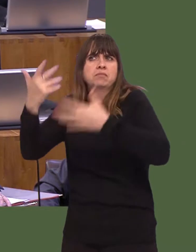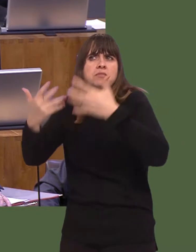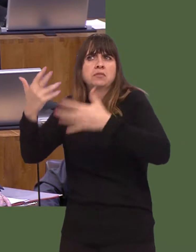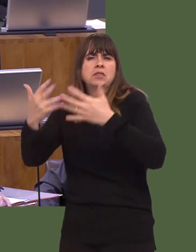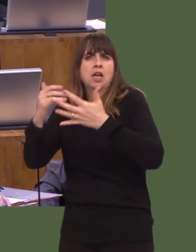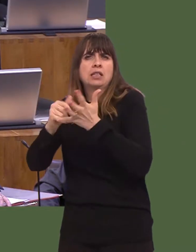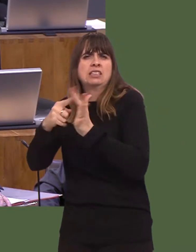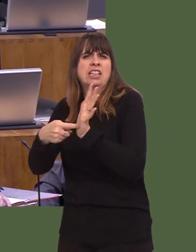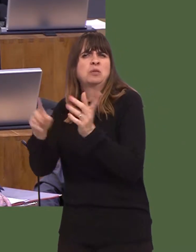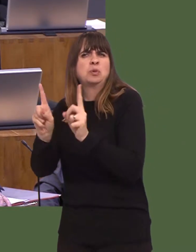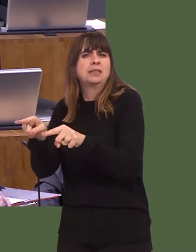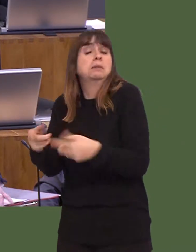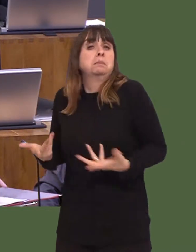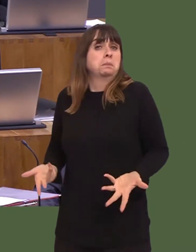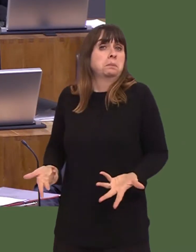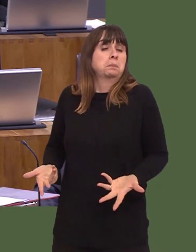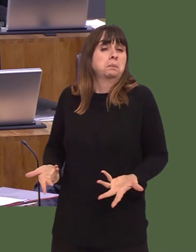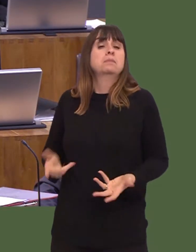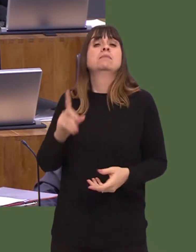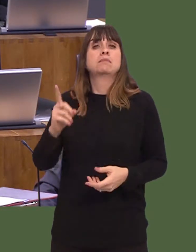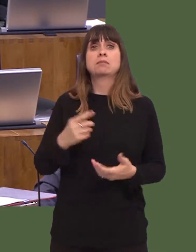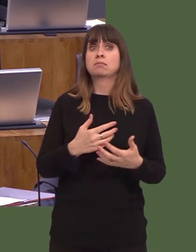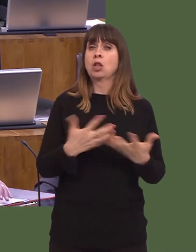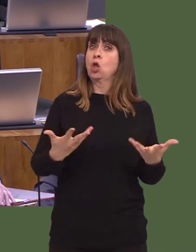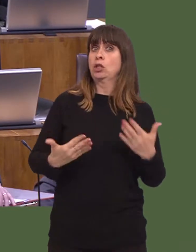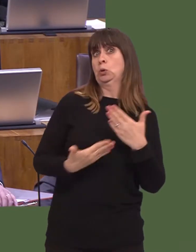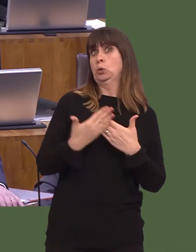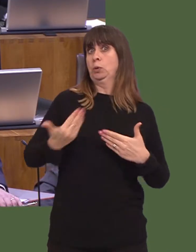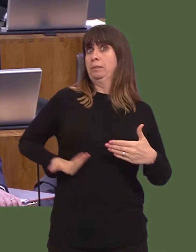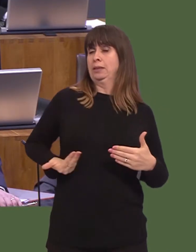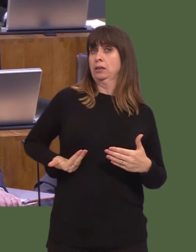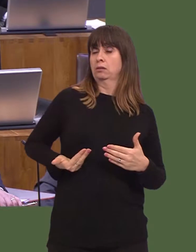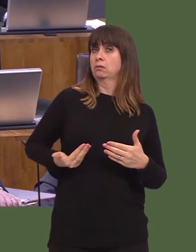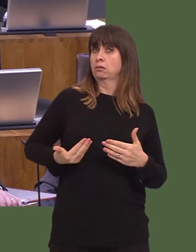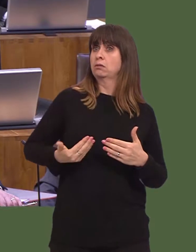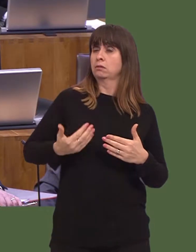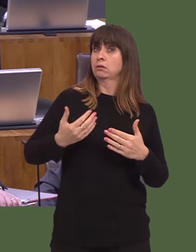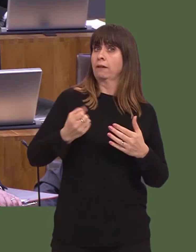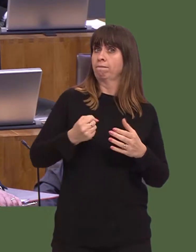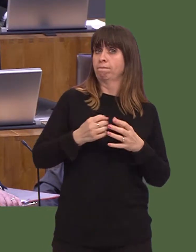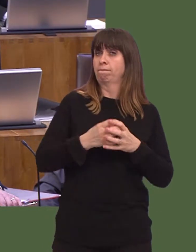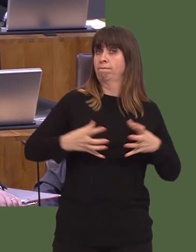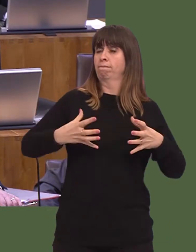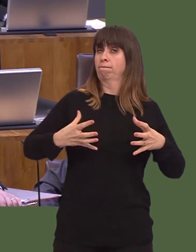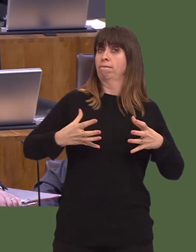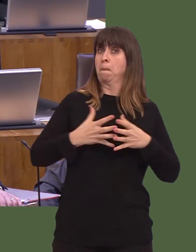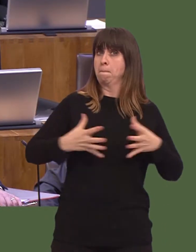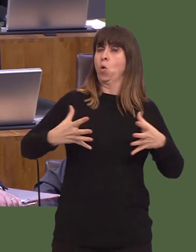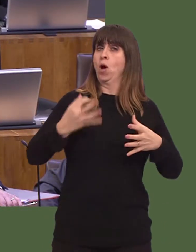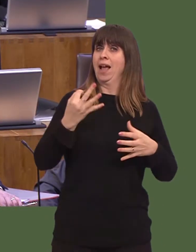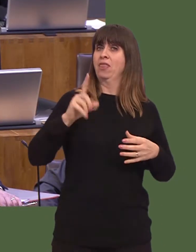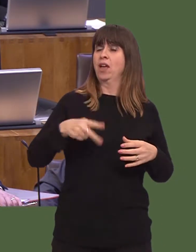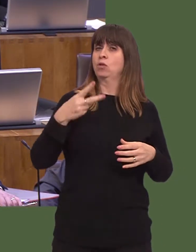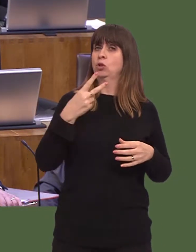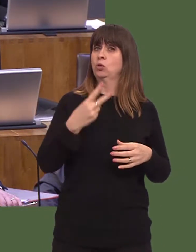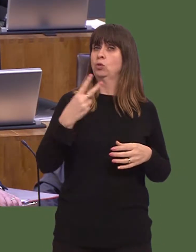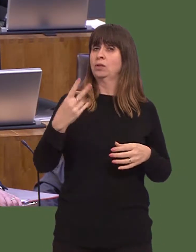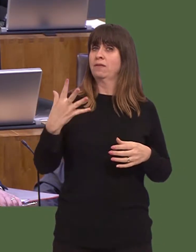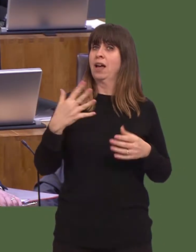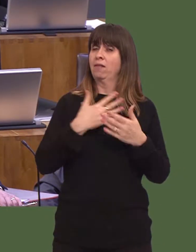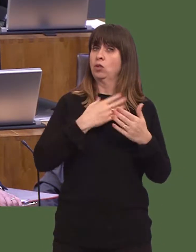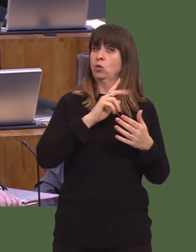Having said that, the number of business births has increased from 8,225 in 2011 to 11,525